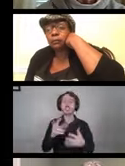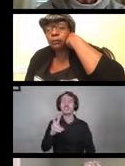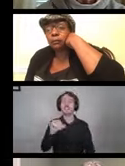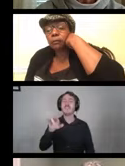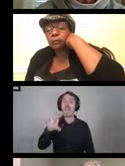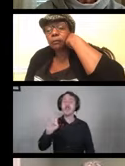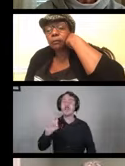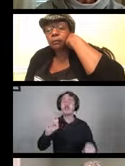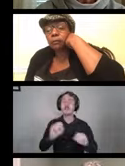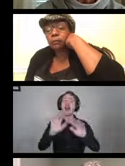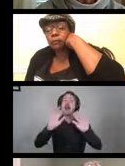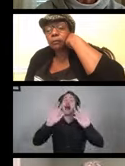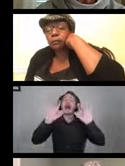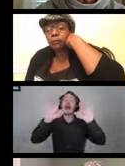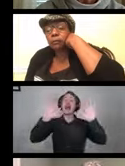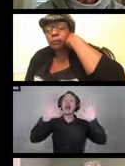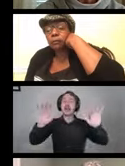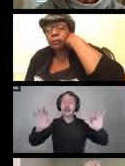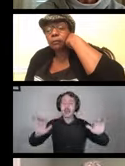in to larger areas.